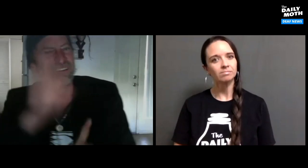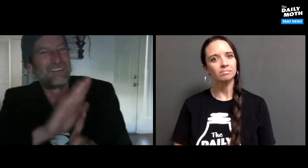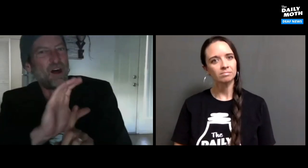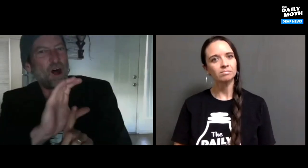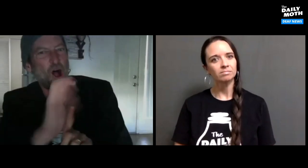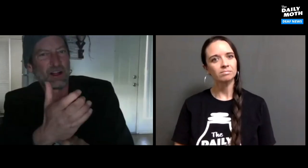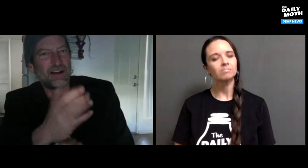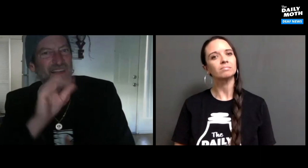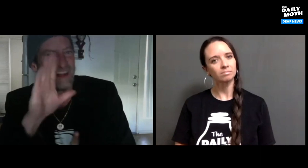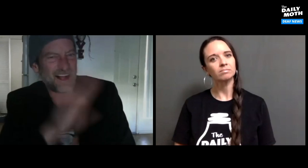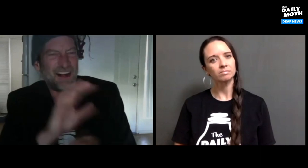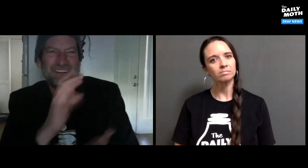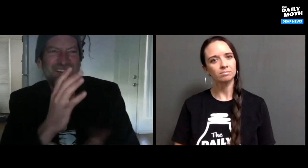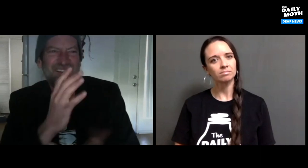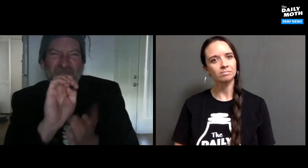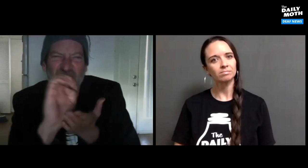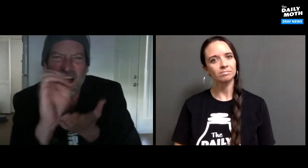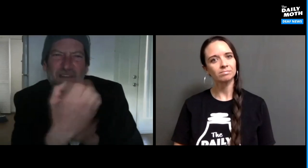based on their culture and environment.